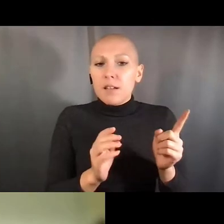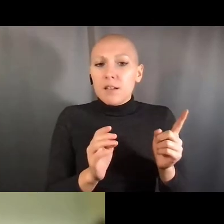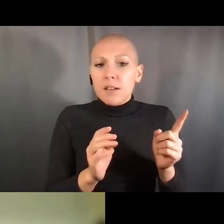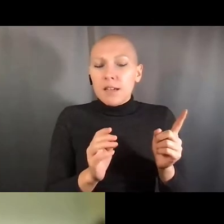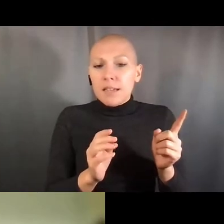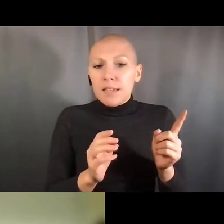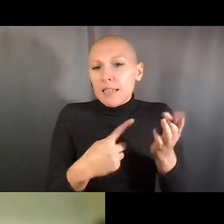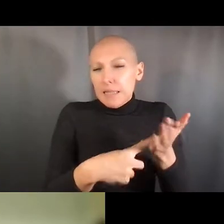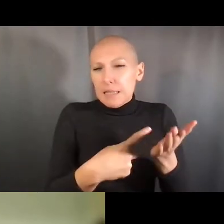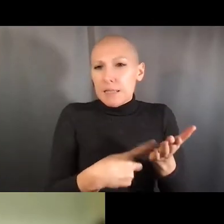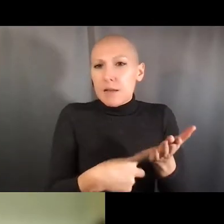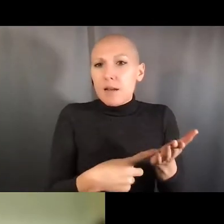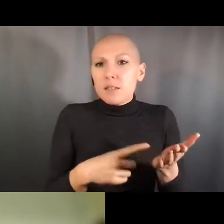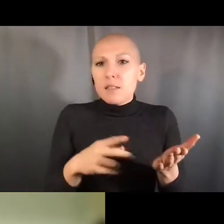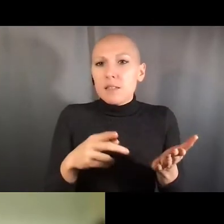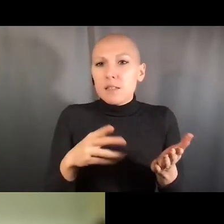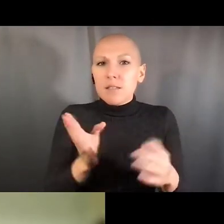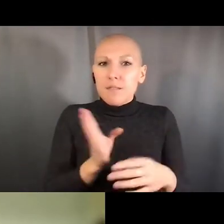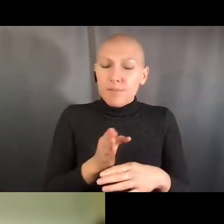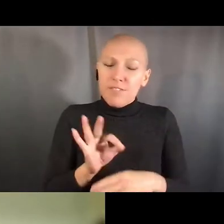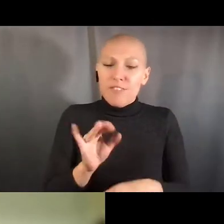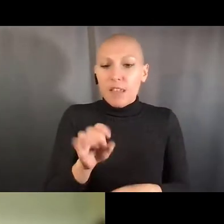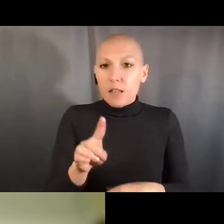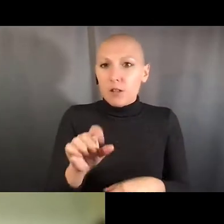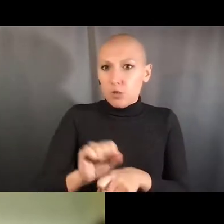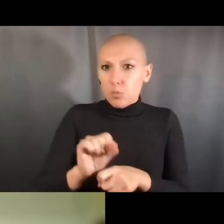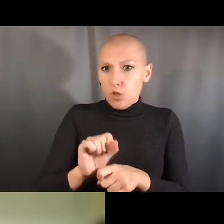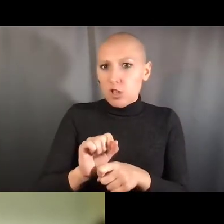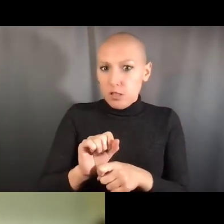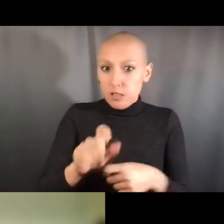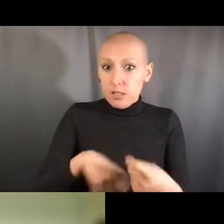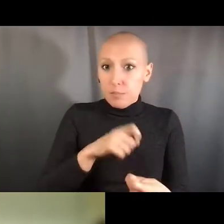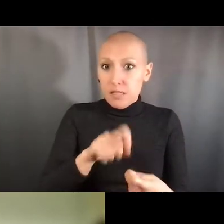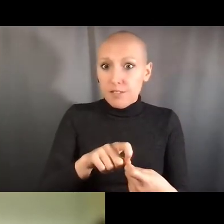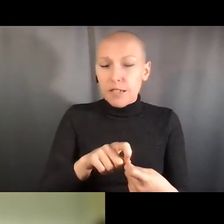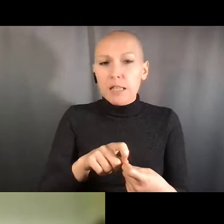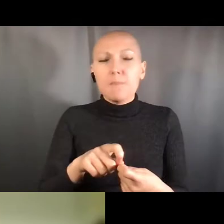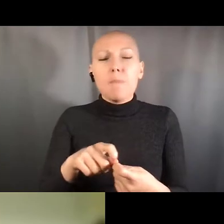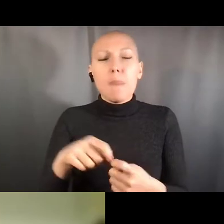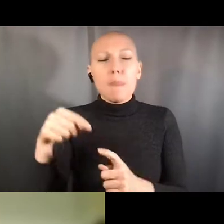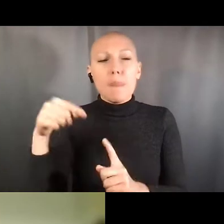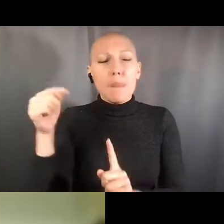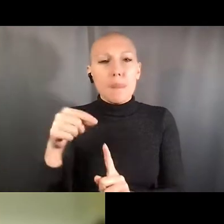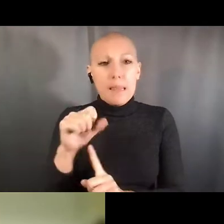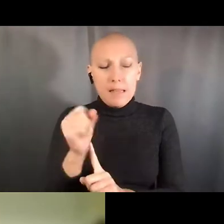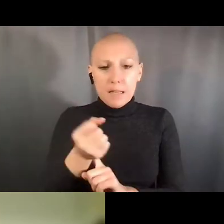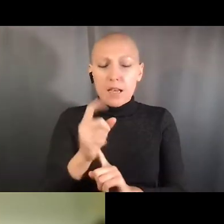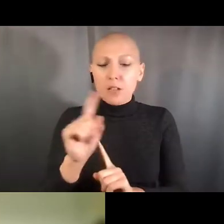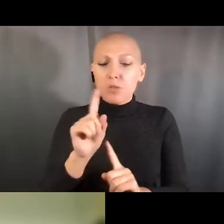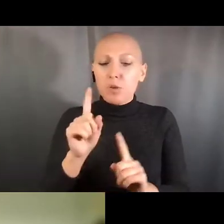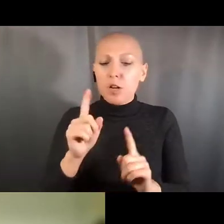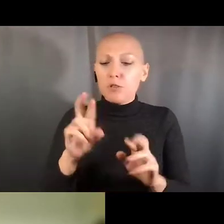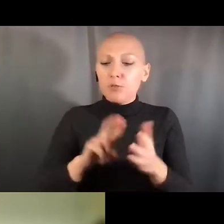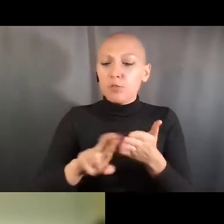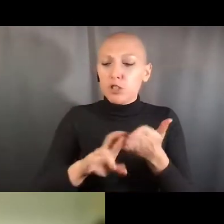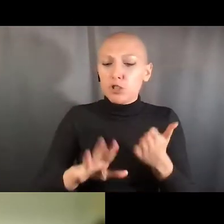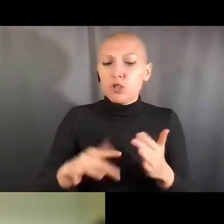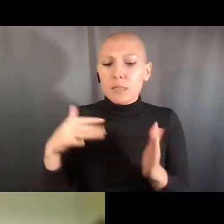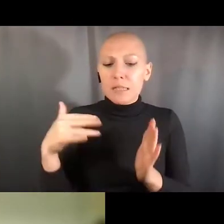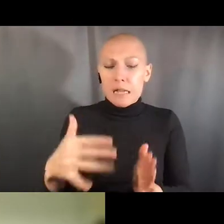is how to bring their core facilities into the teaching mission of the institution, and this can have a variety of benefits,